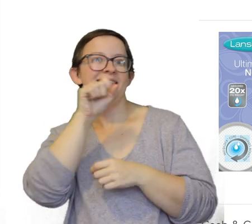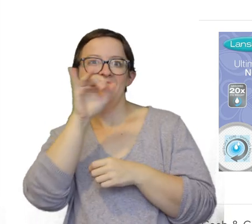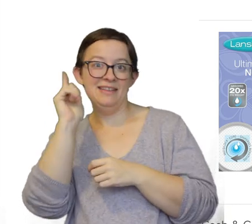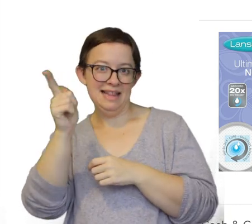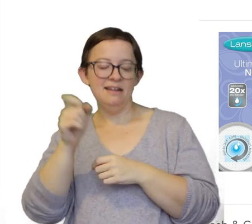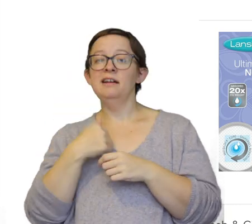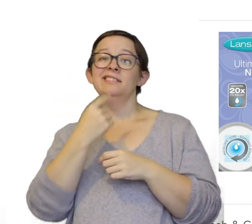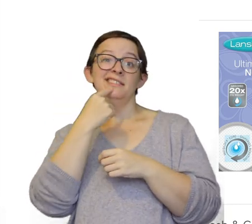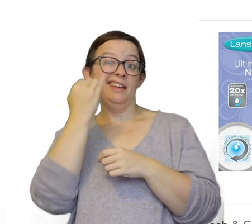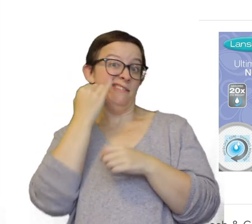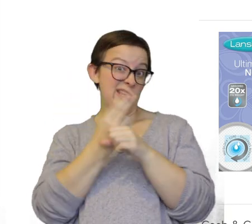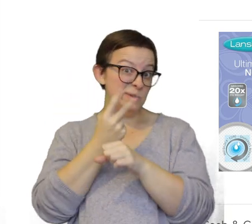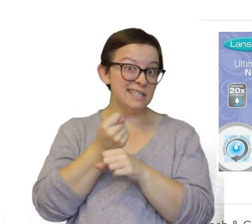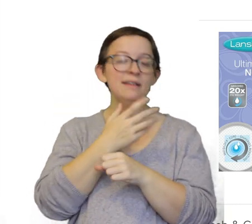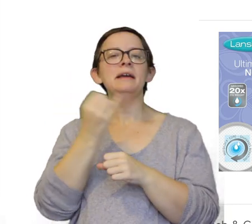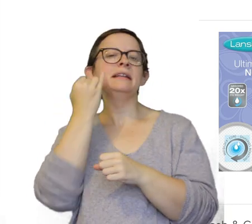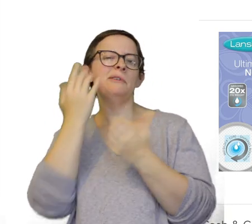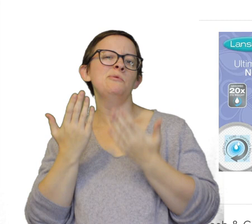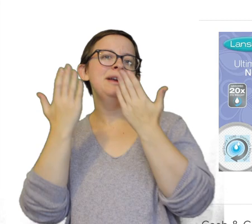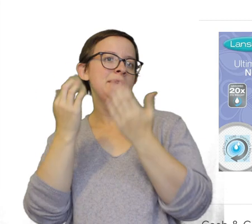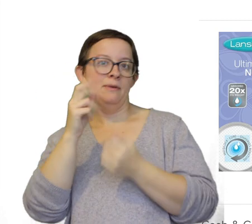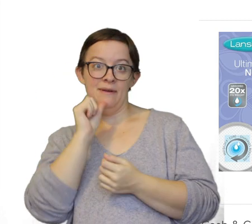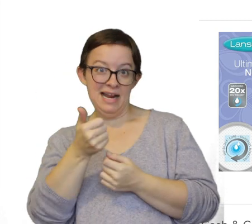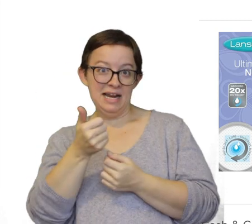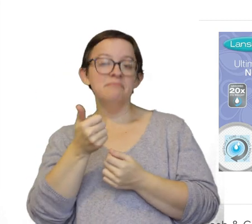I'm just gonna say whether I used it and if I would recommend it or not.